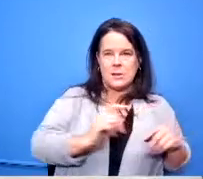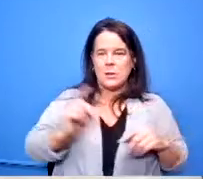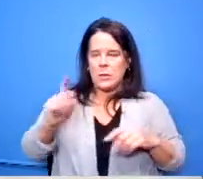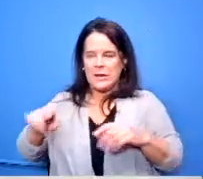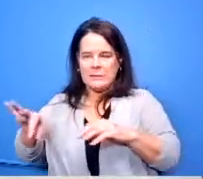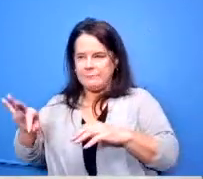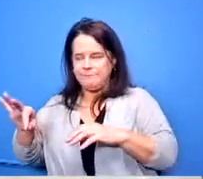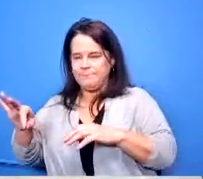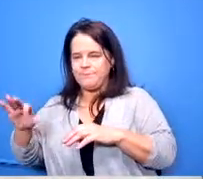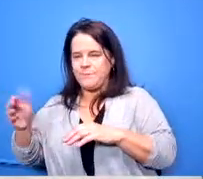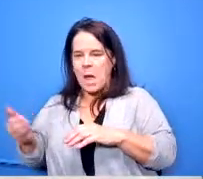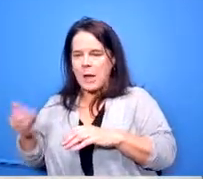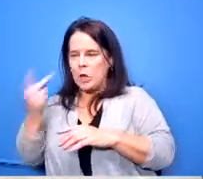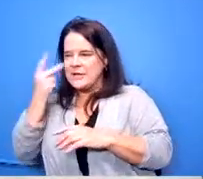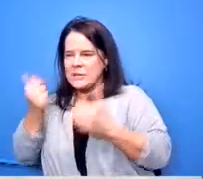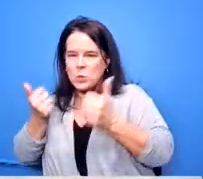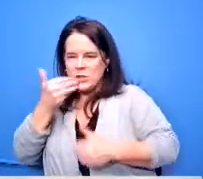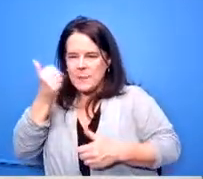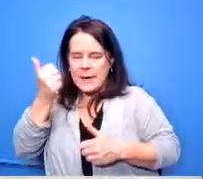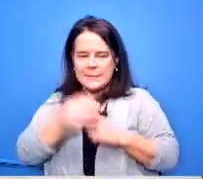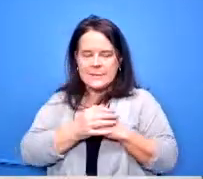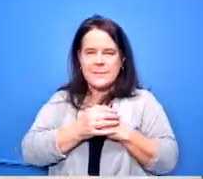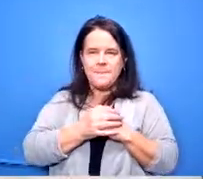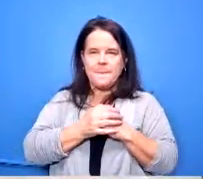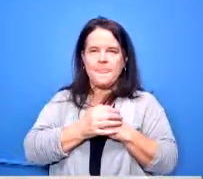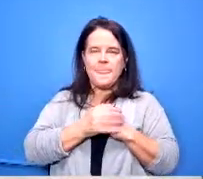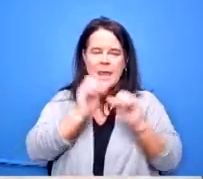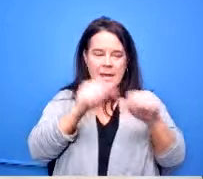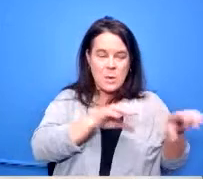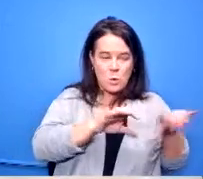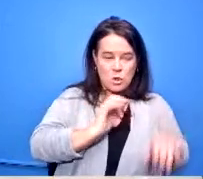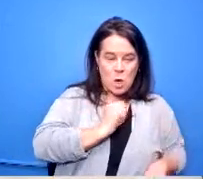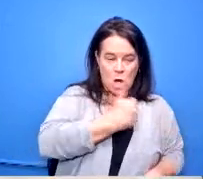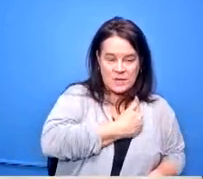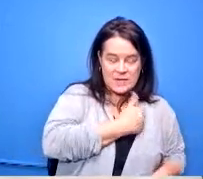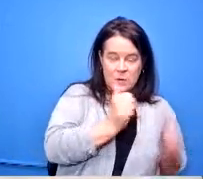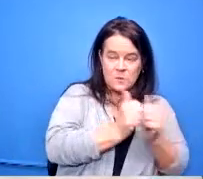we can still bus everybody ourselves with this new routing organization or